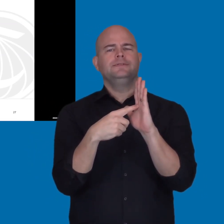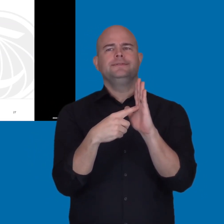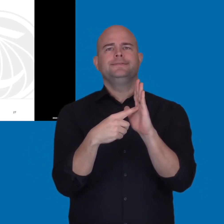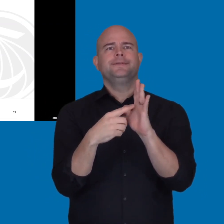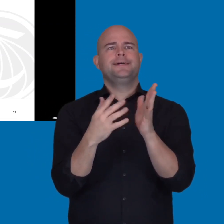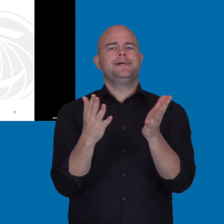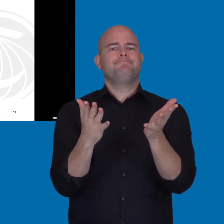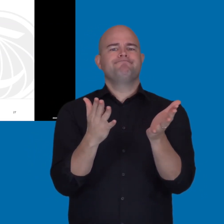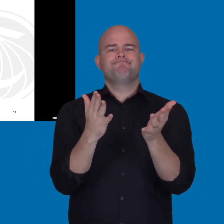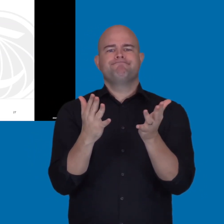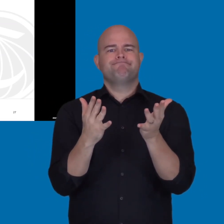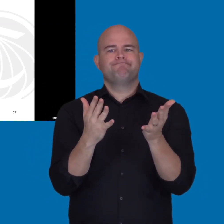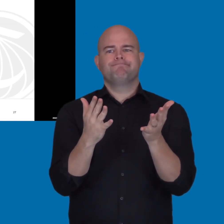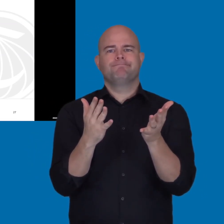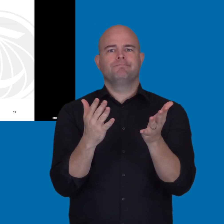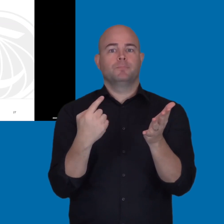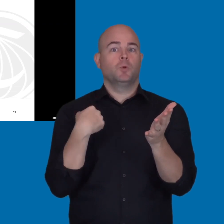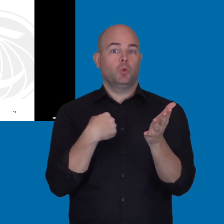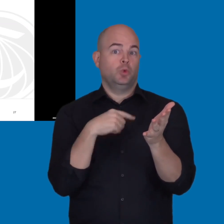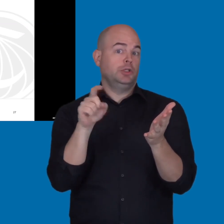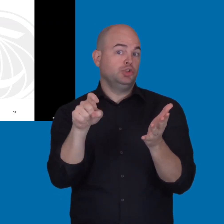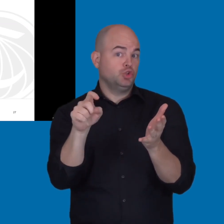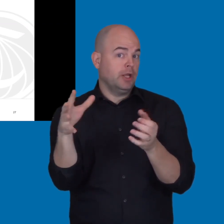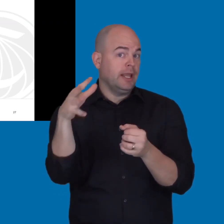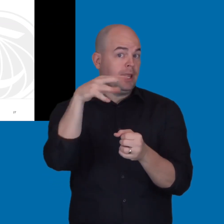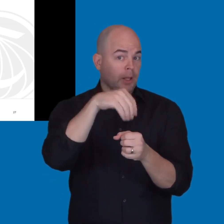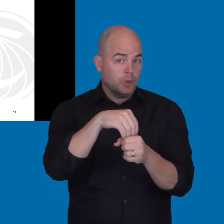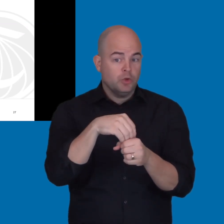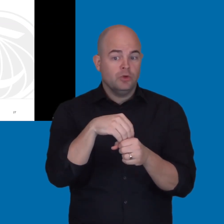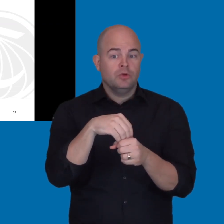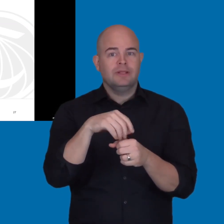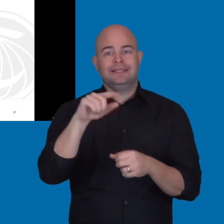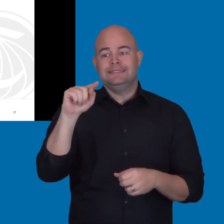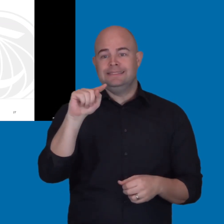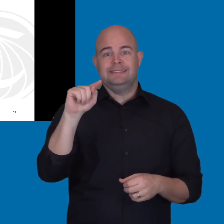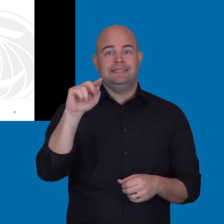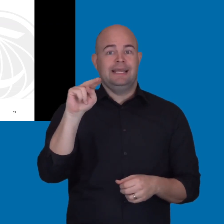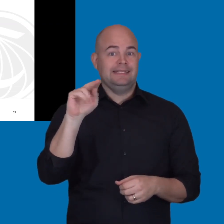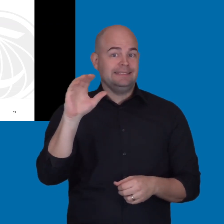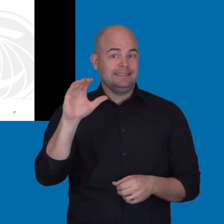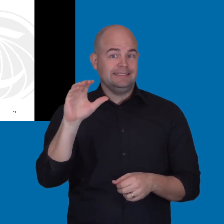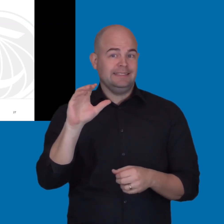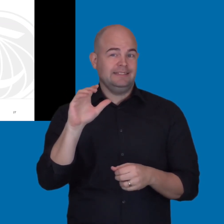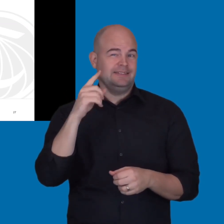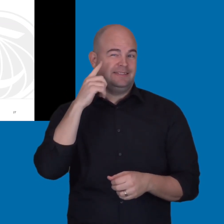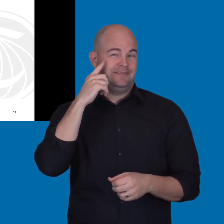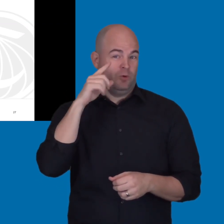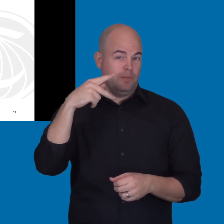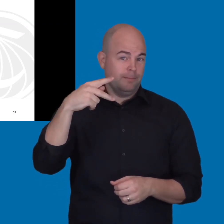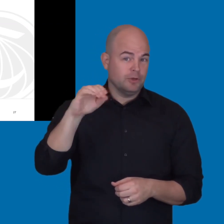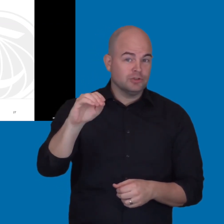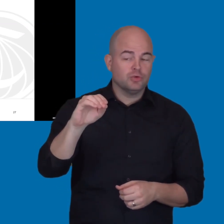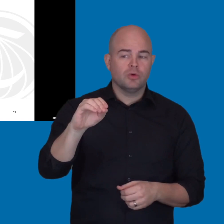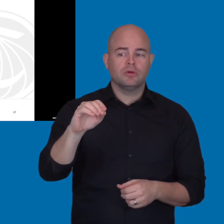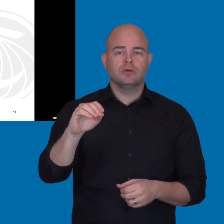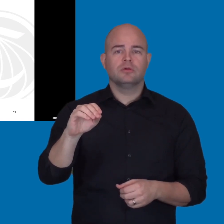Do you have examples of what we should include in our TNCs,